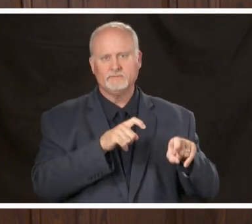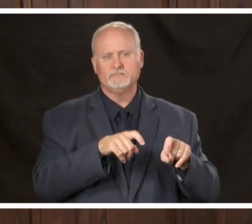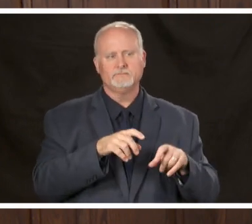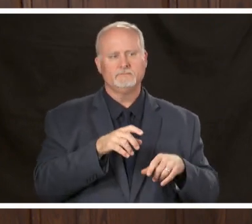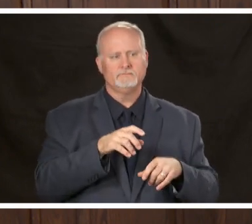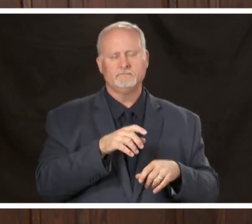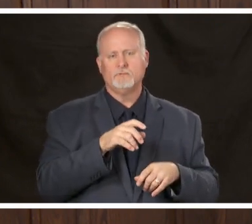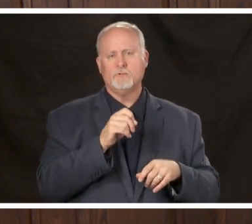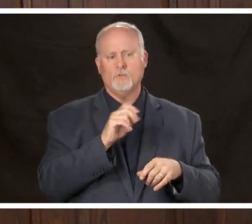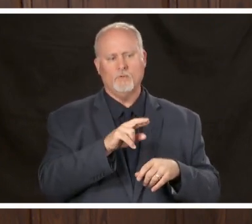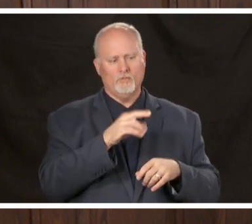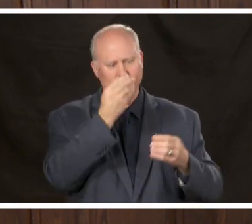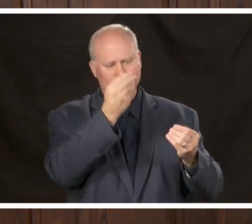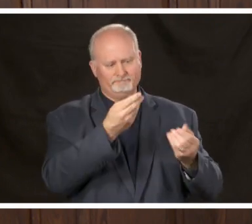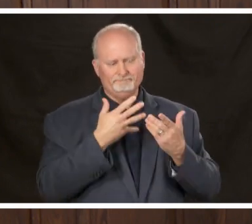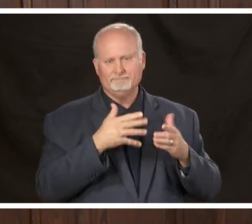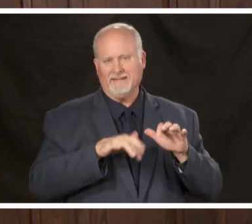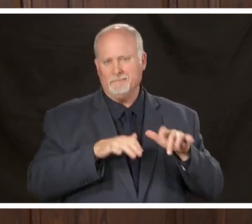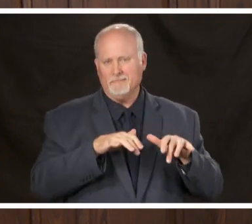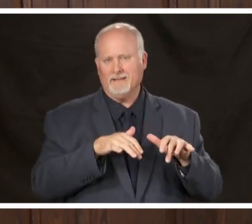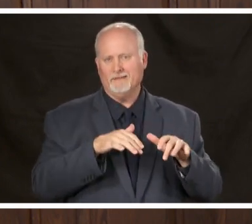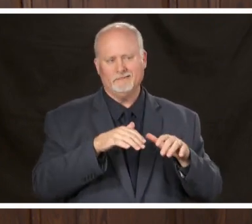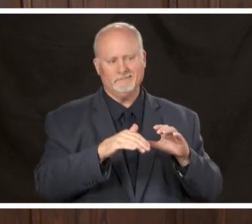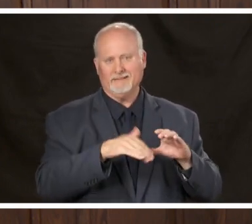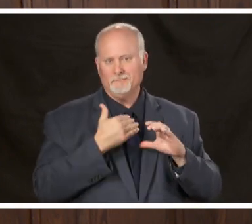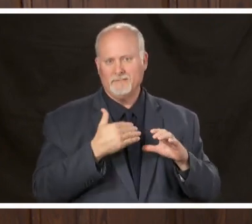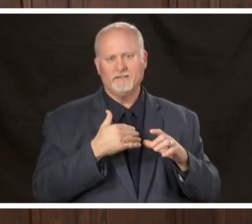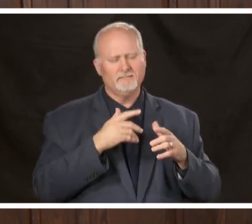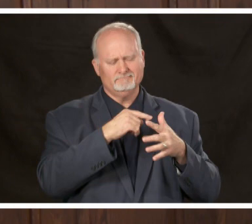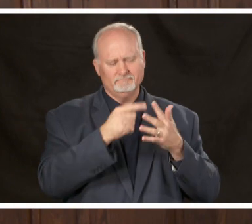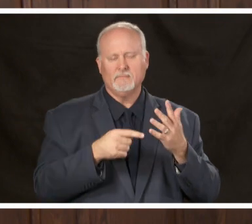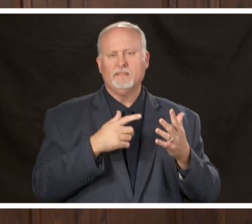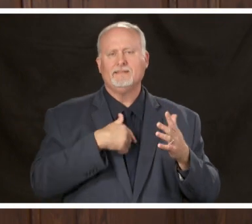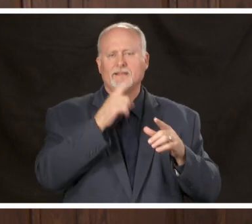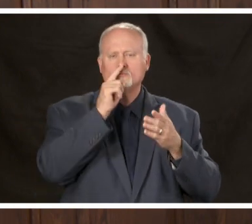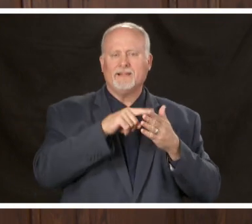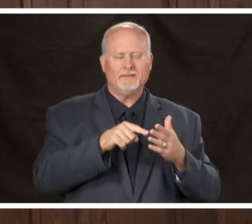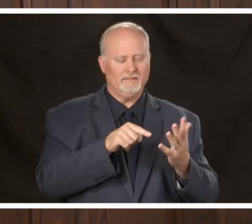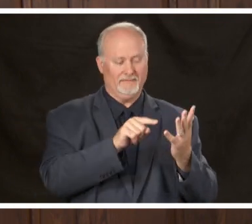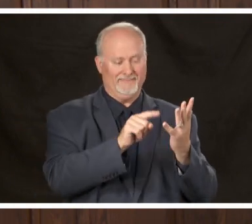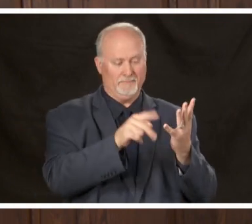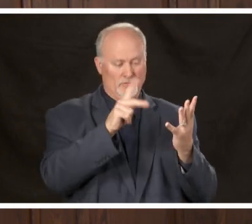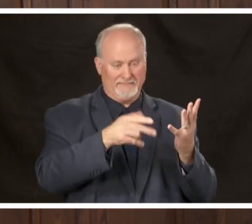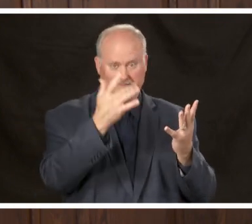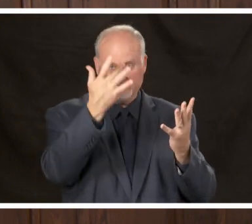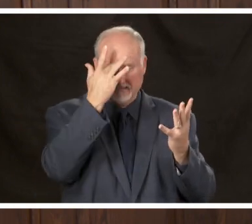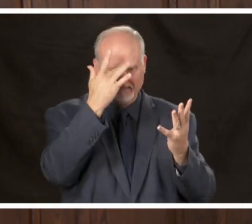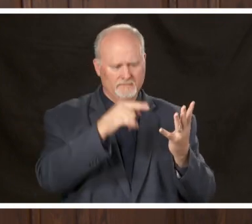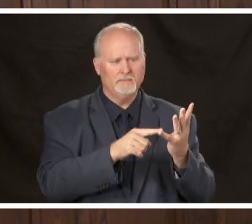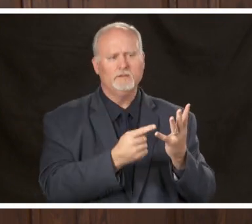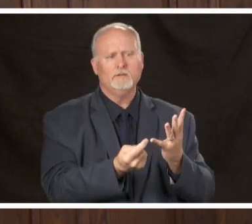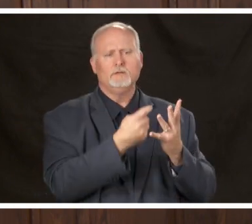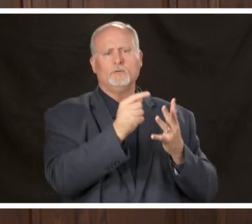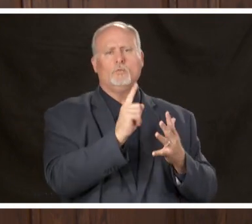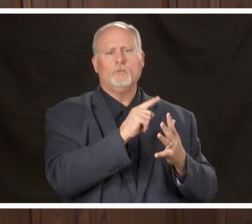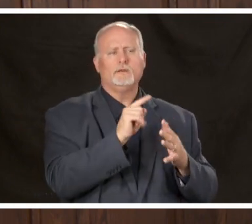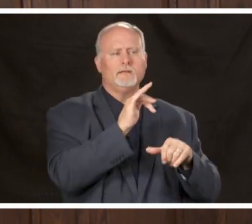communicate with us in other ways that's again just tracking down where people have been how long they've had symptoms and whom they might have come in contact